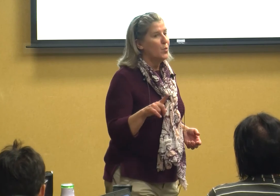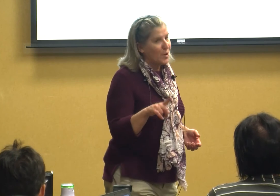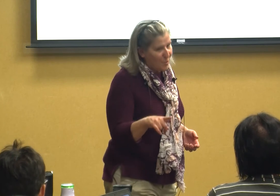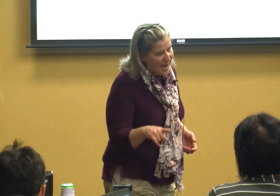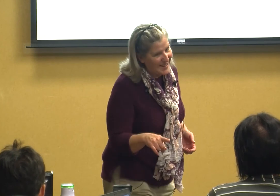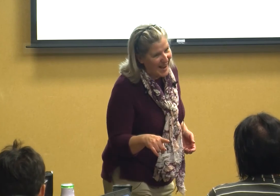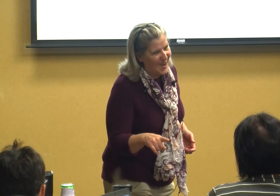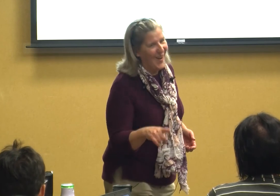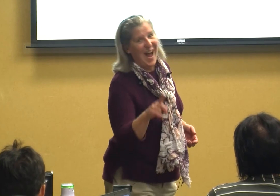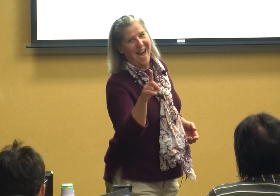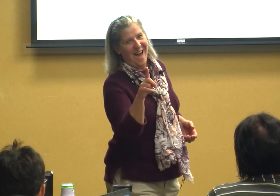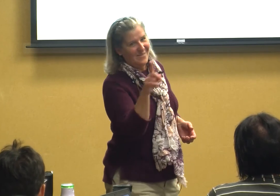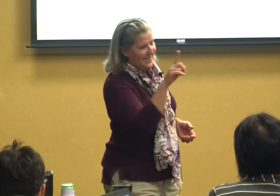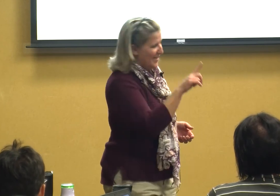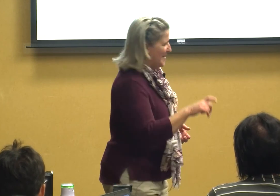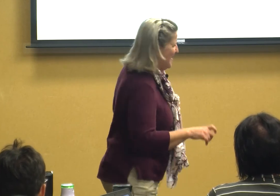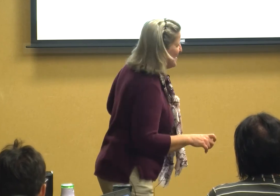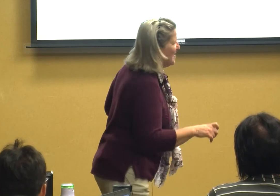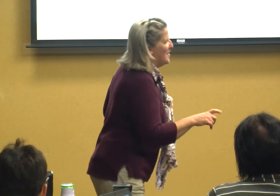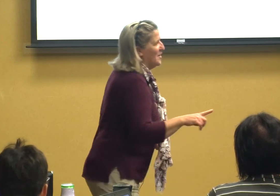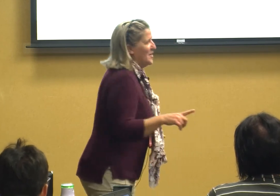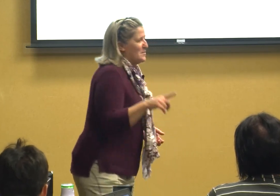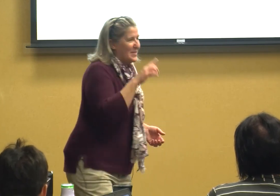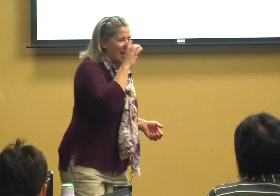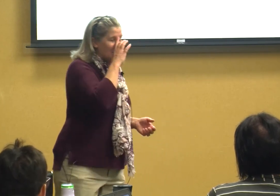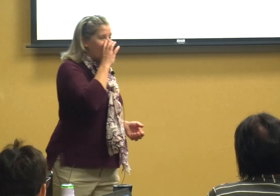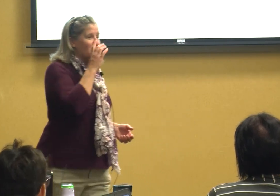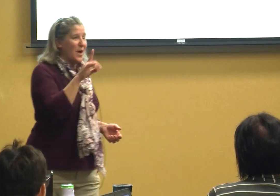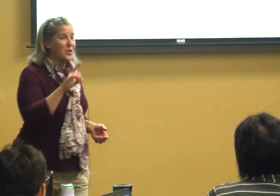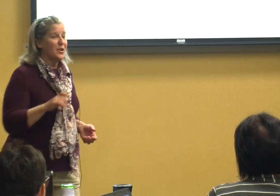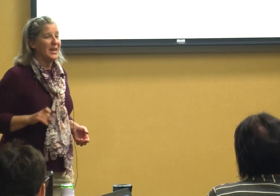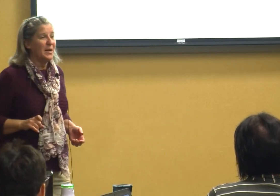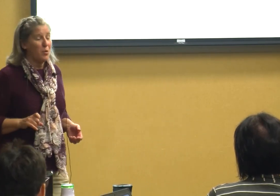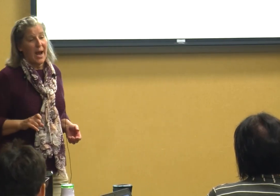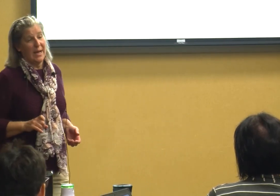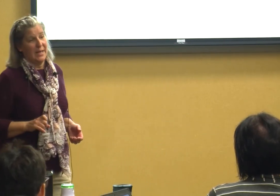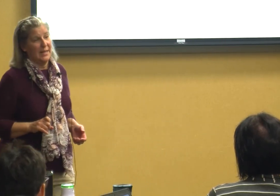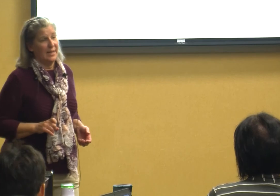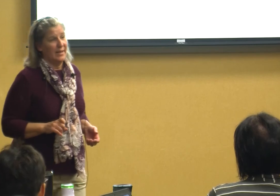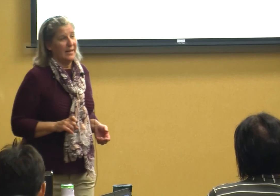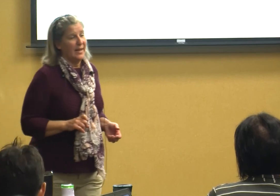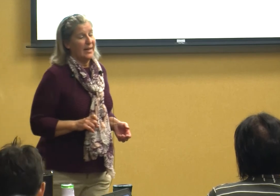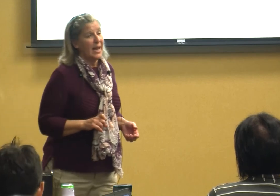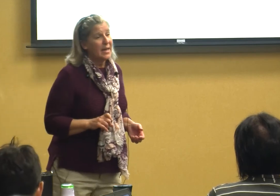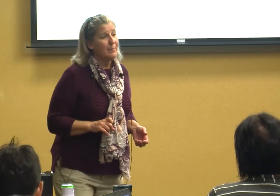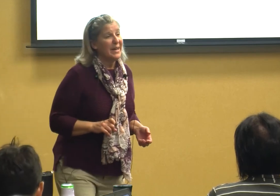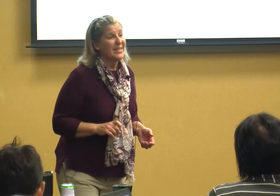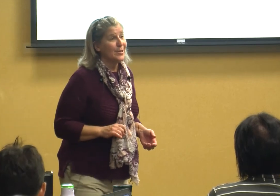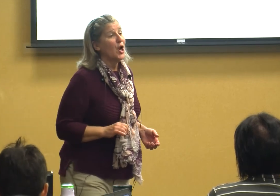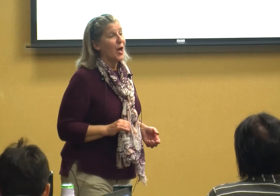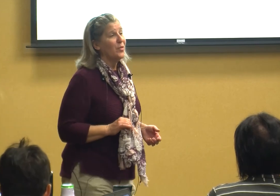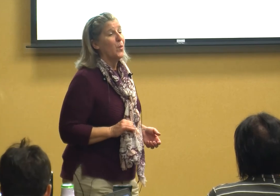want a break now but that's not the way you're going to get a break kicking me is not the way